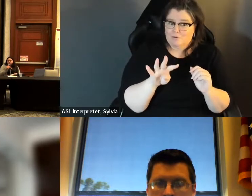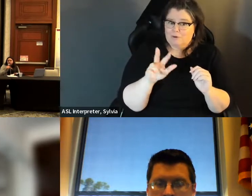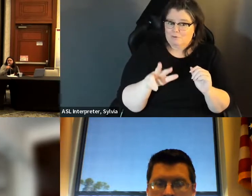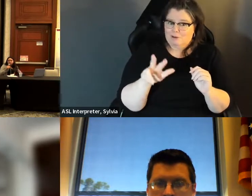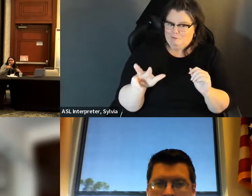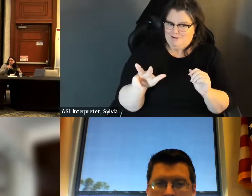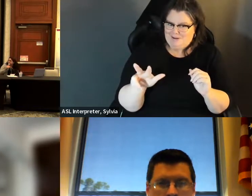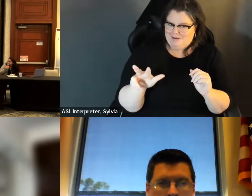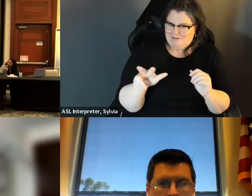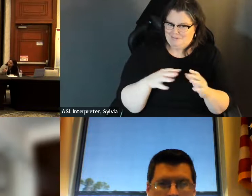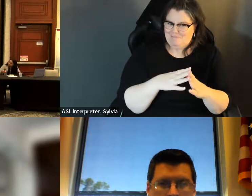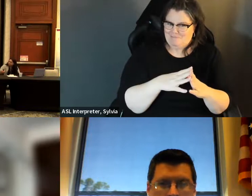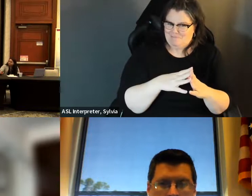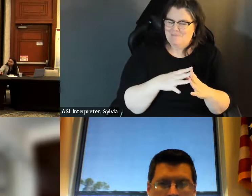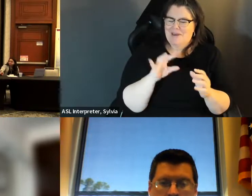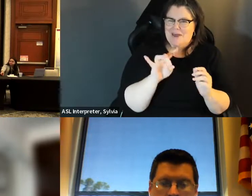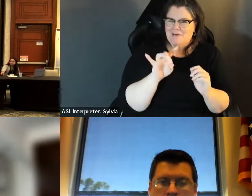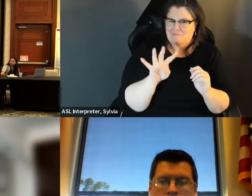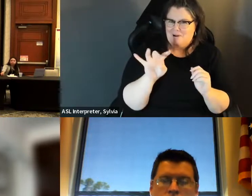And you can reach us at fil writers, dot org, if you need one.